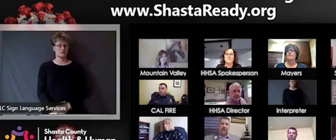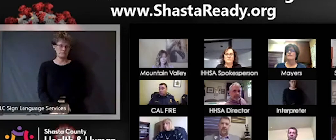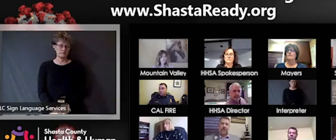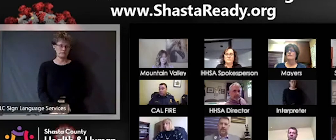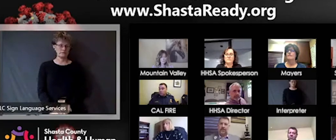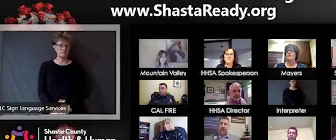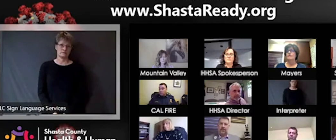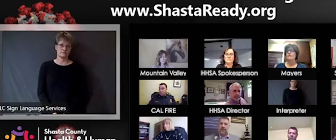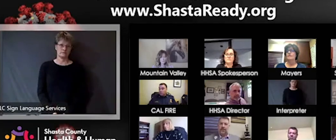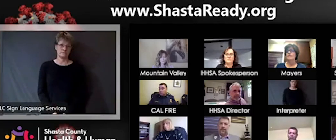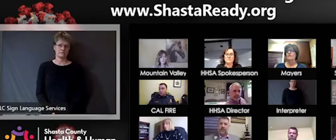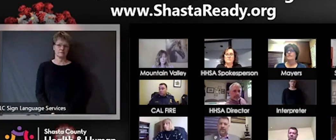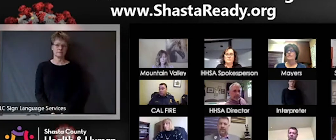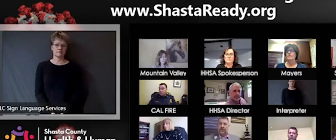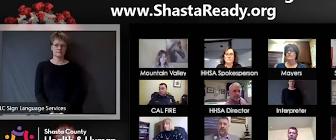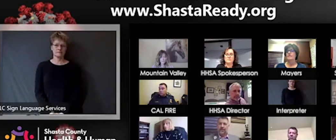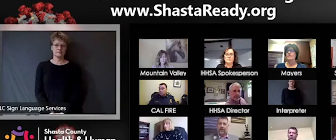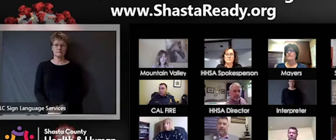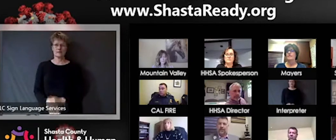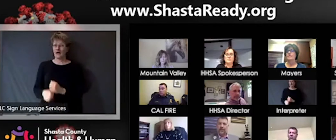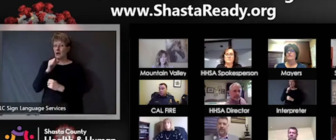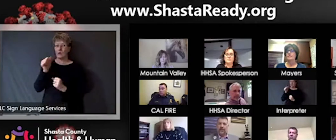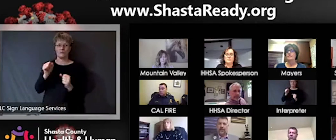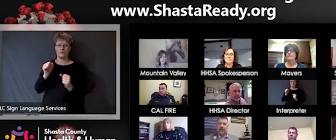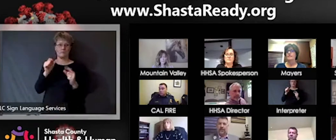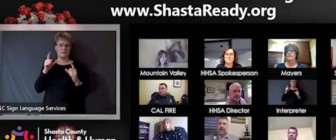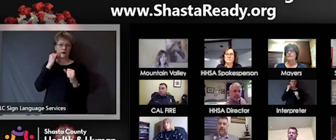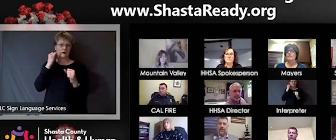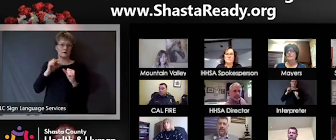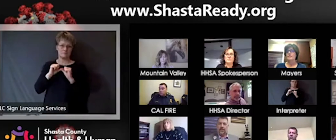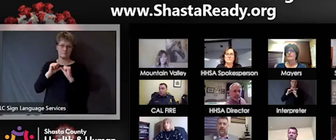wouldn't be surprised if that started happening, but my other question was, I